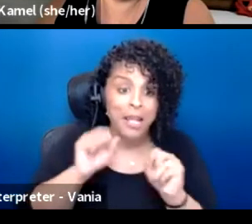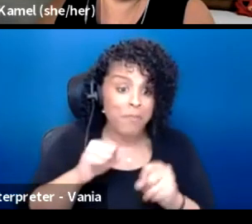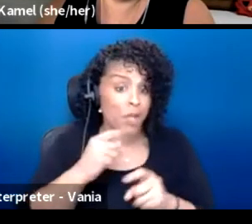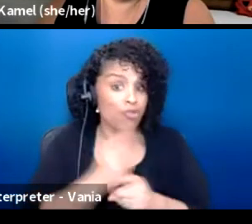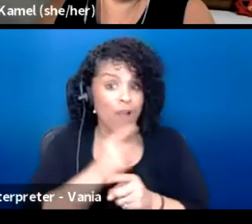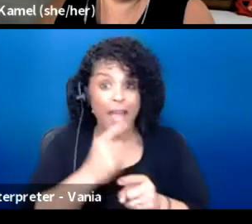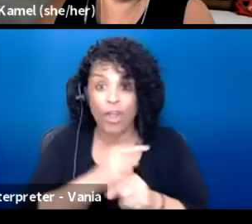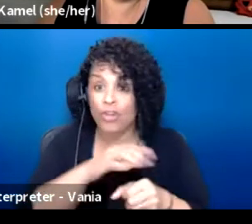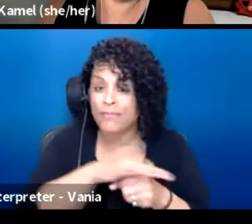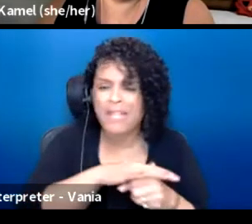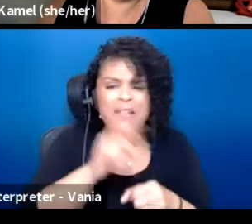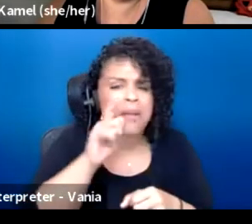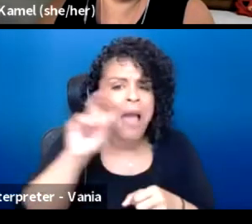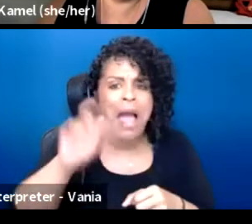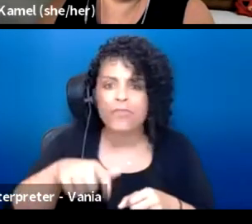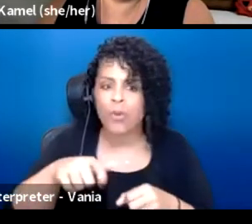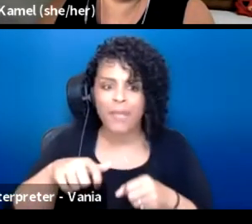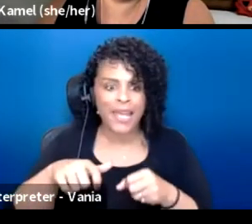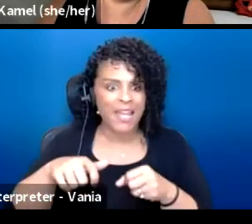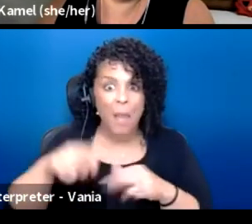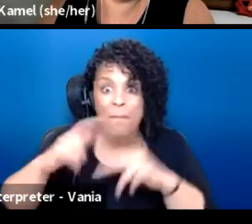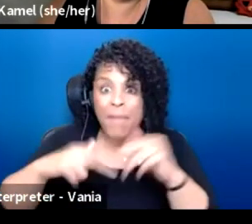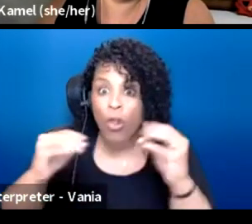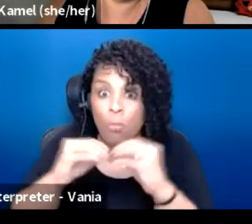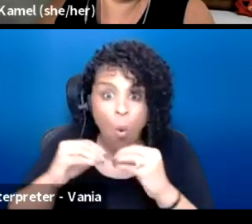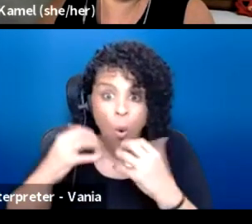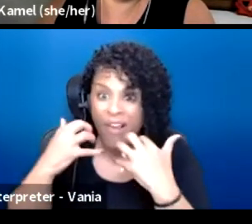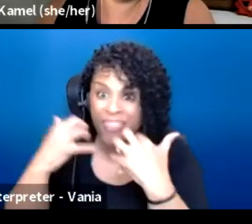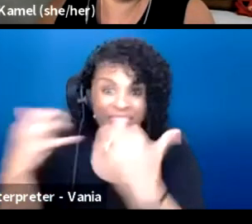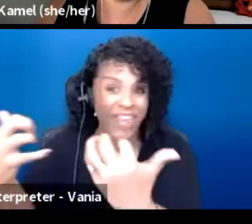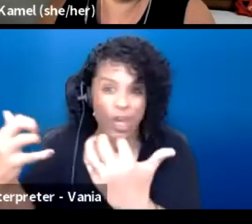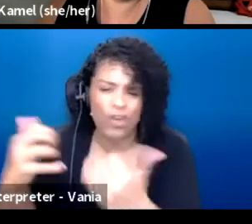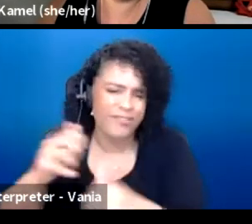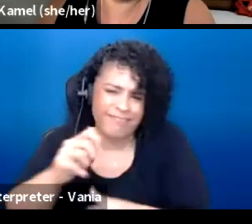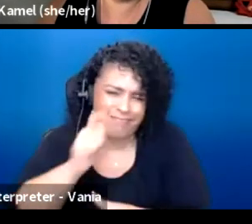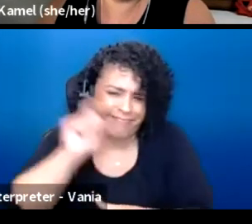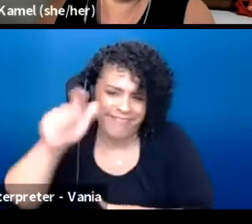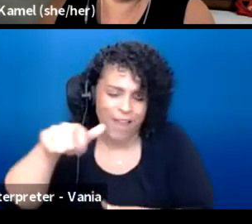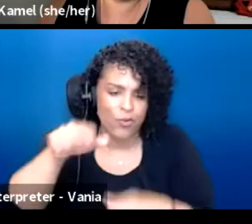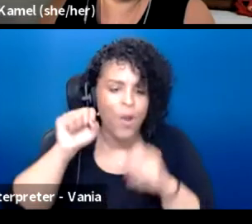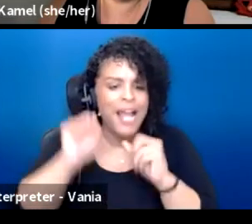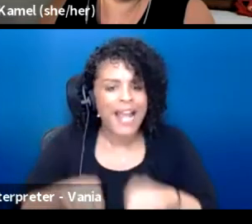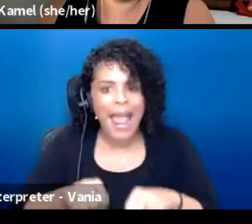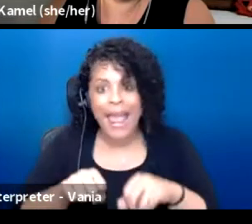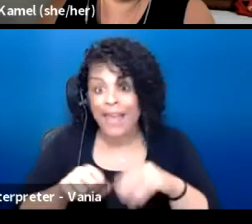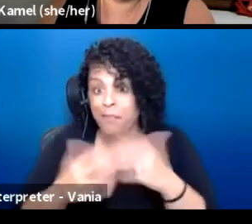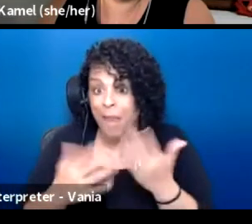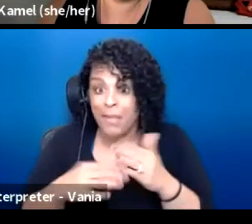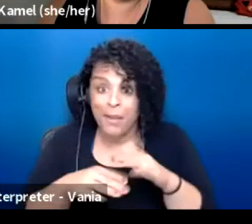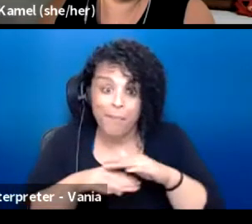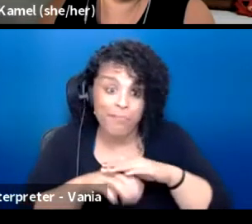It doesn't necessarily mean we build more theaters, it can fundamentally mean going into the classrooms,